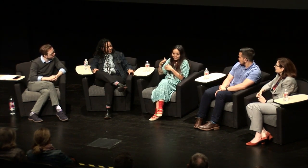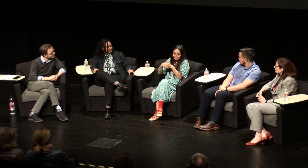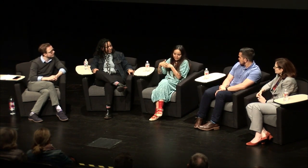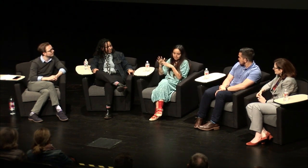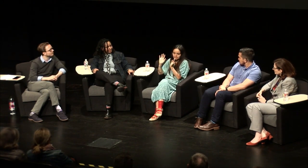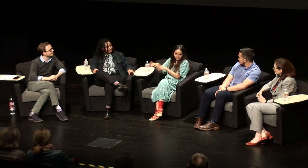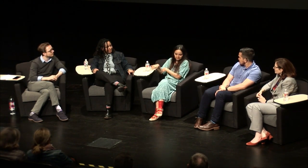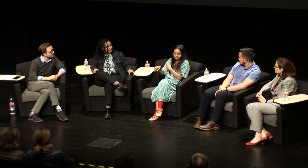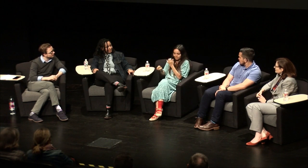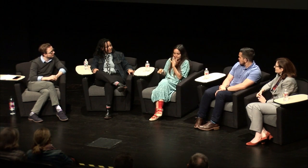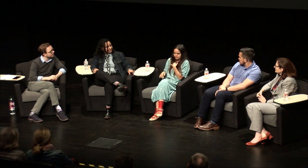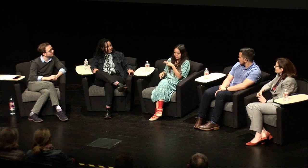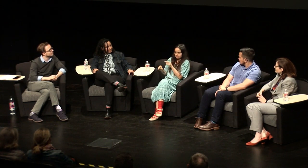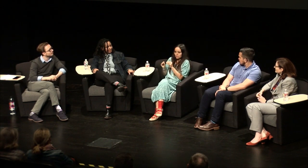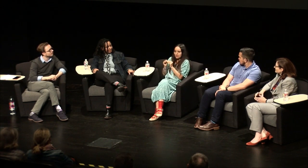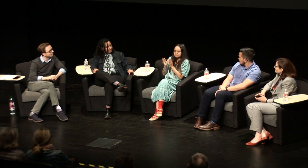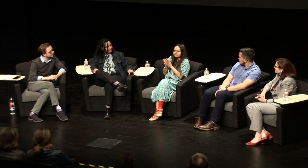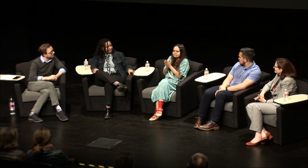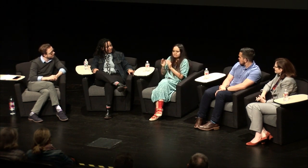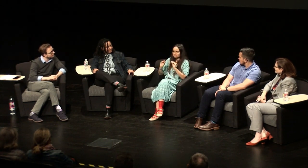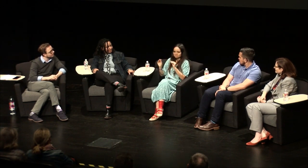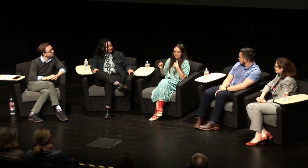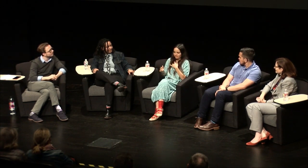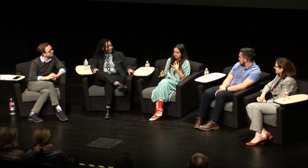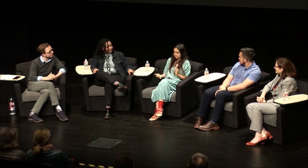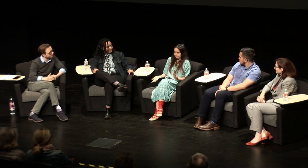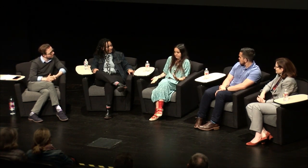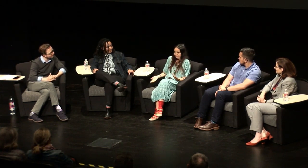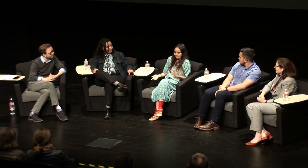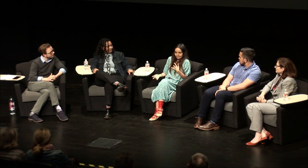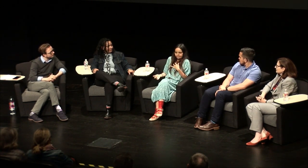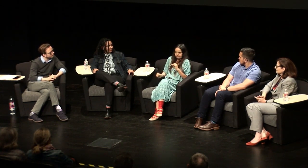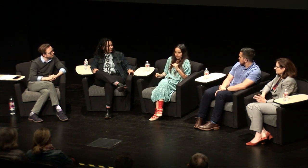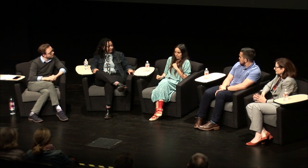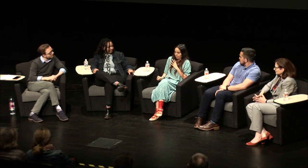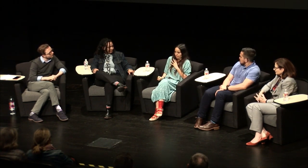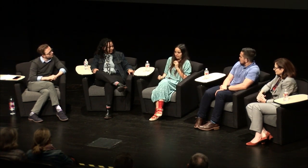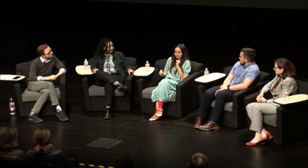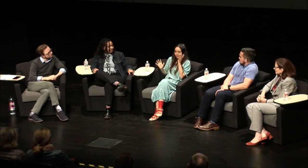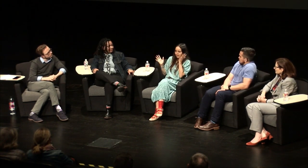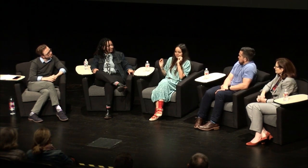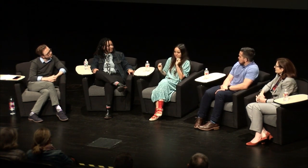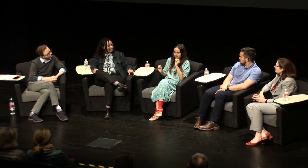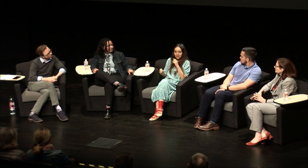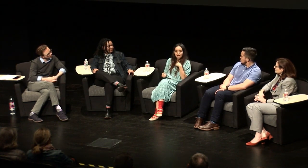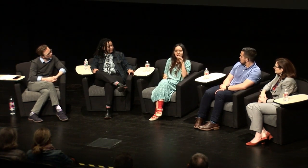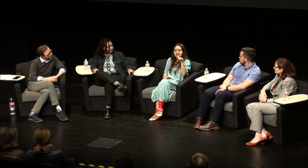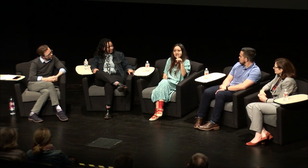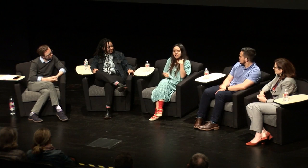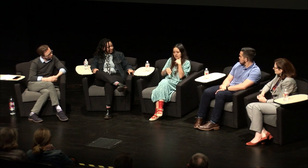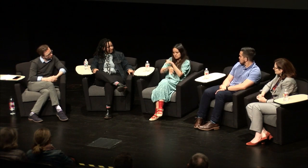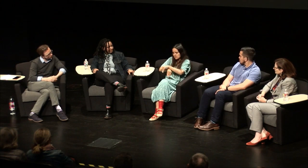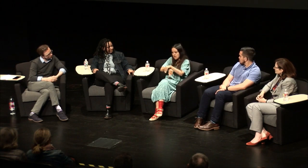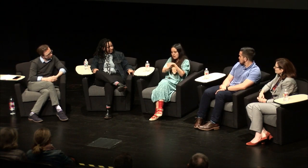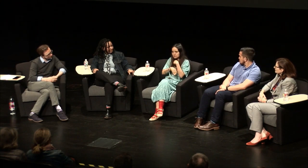and that's why I told you guys about the story about the sticker I had no motivation really to be honest I had no desire to go to speech therapy